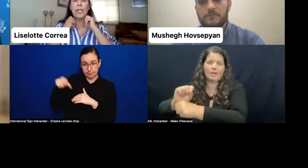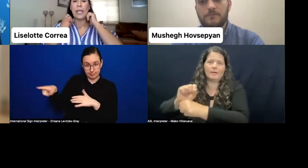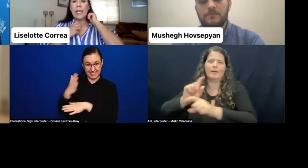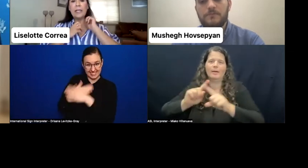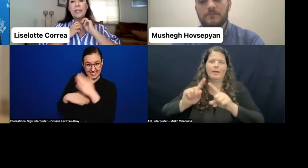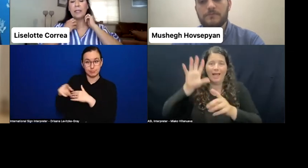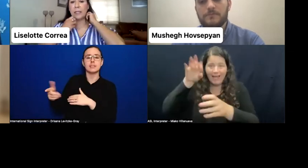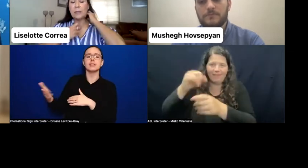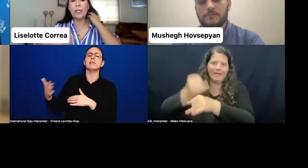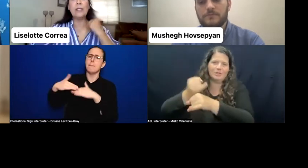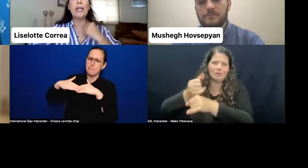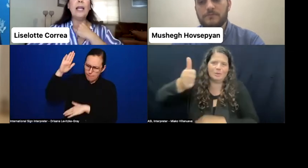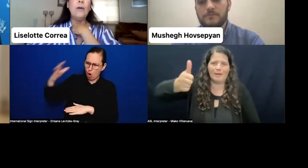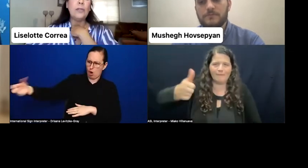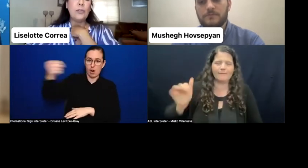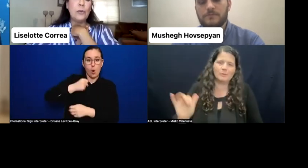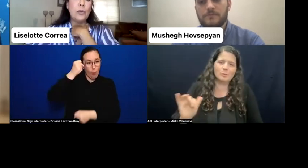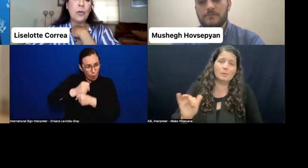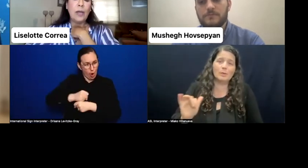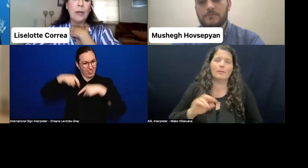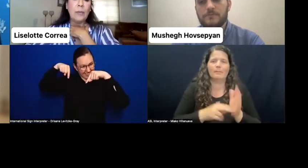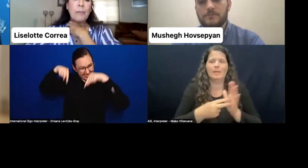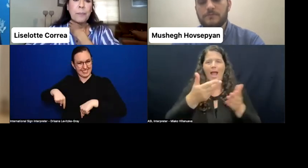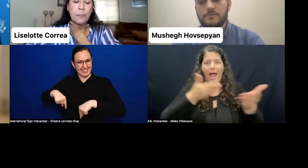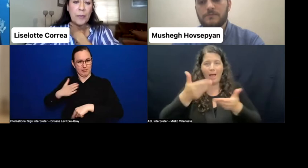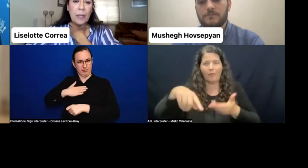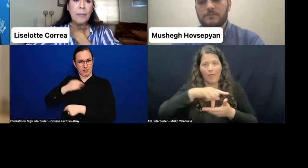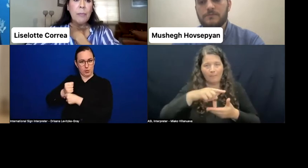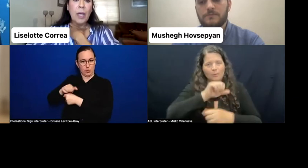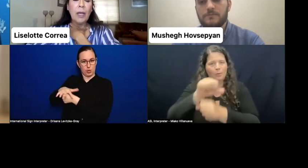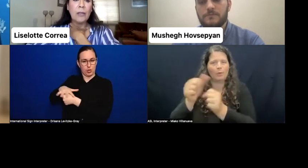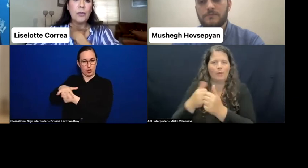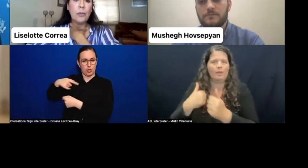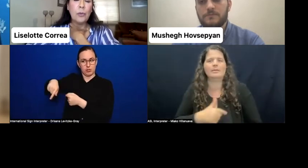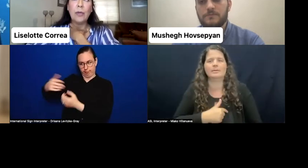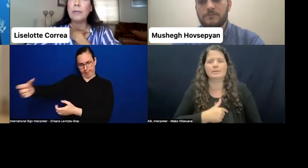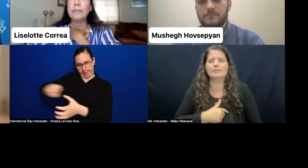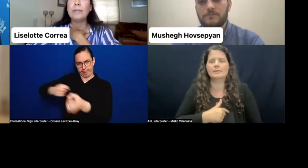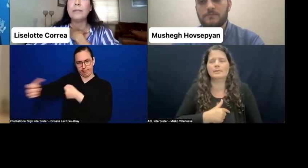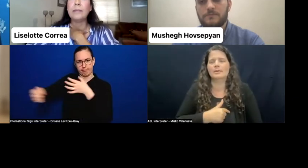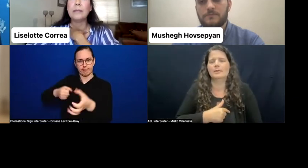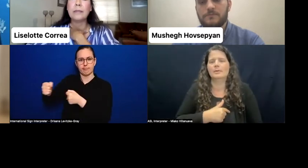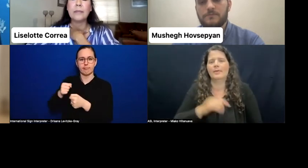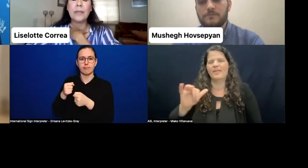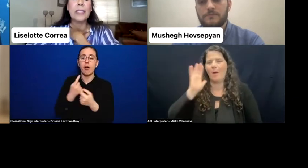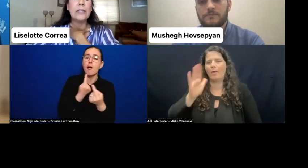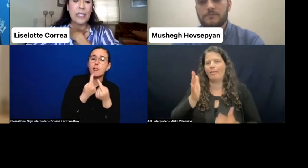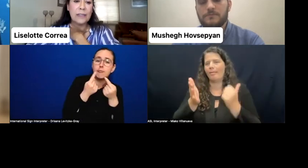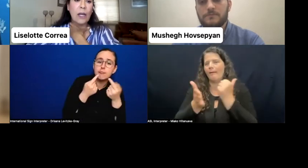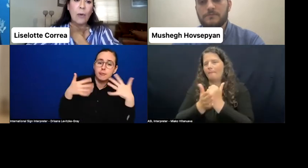And this will allow us to increase the aware